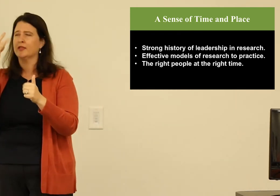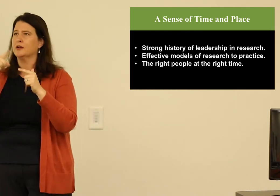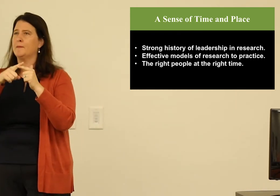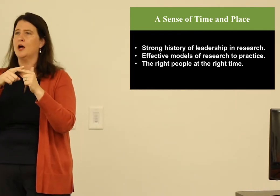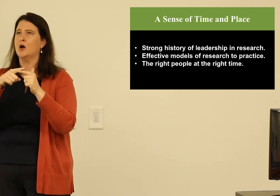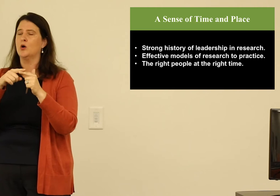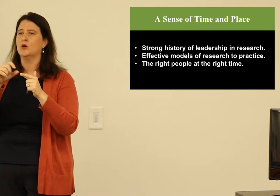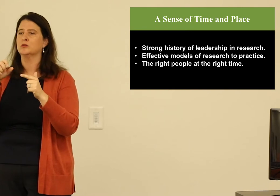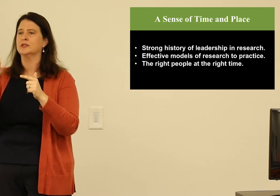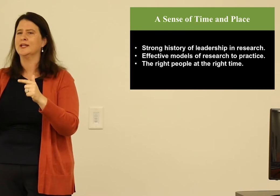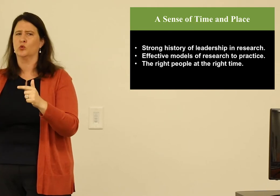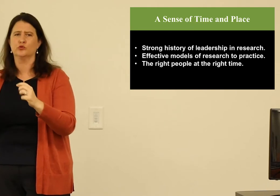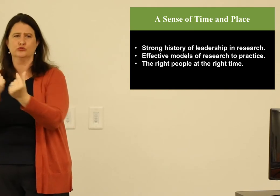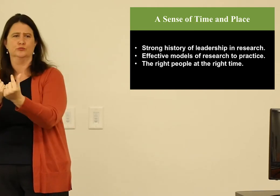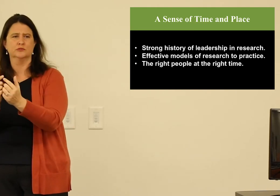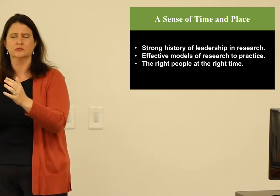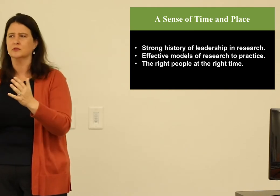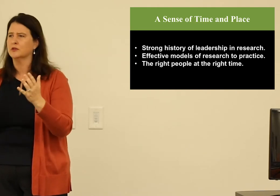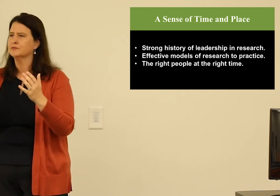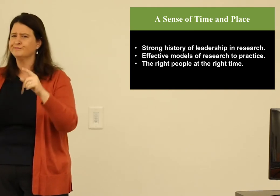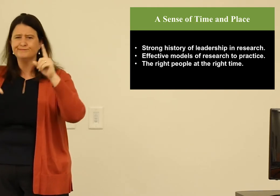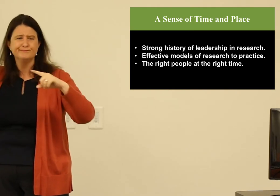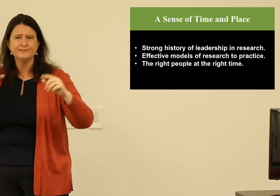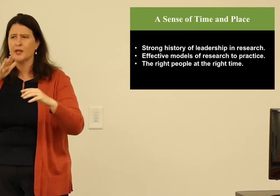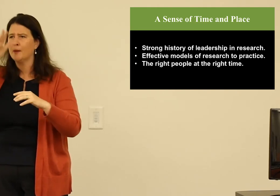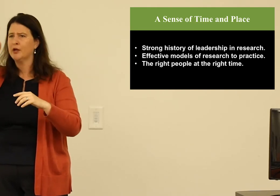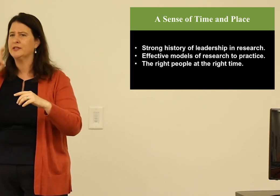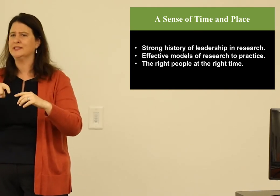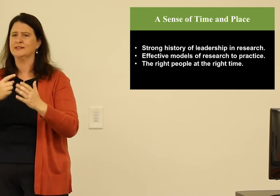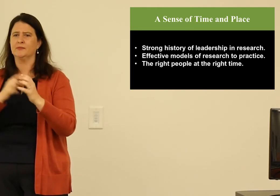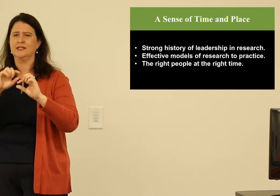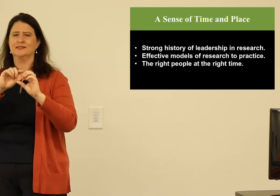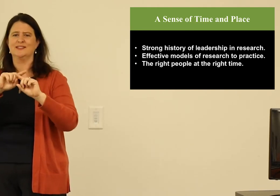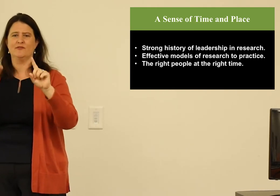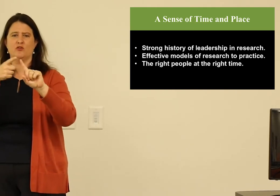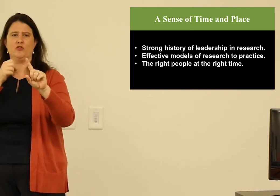Finding effective models of research to practice, thinking about the stakeholder groups that need to be worked with.